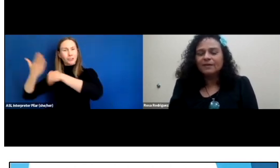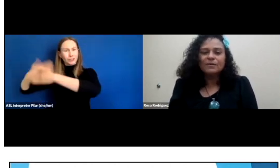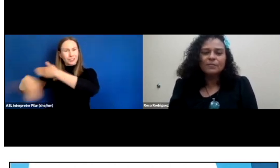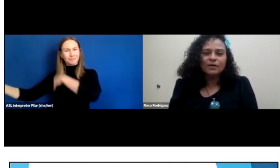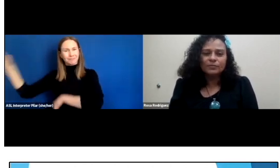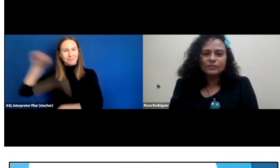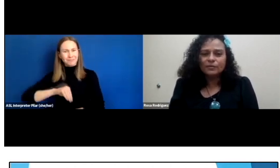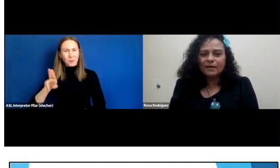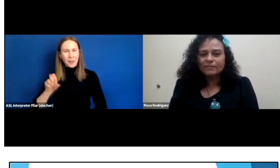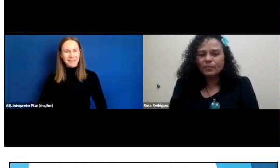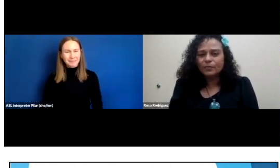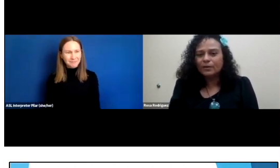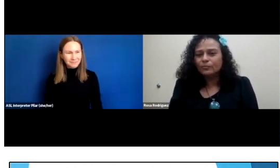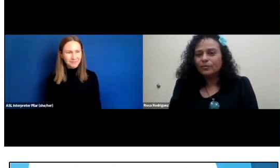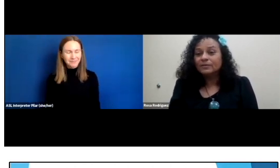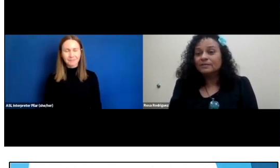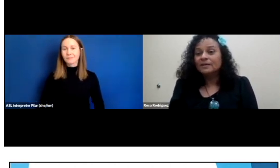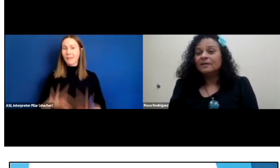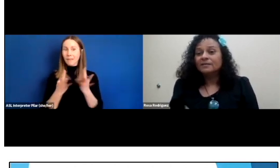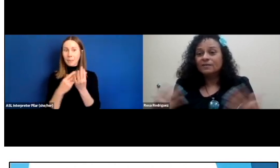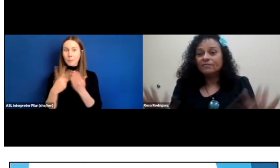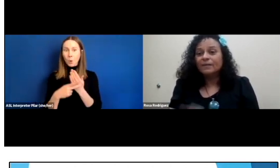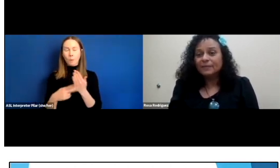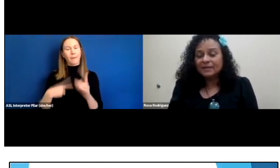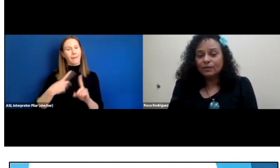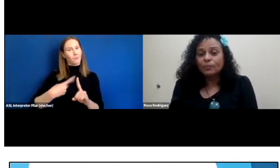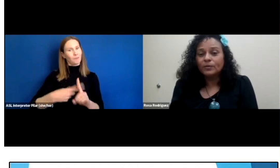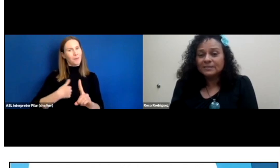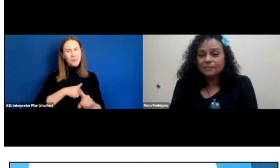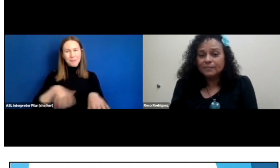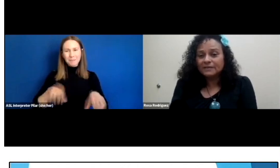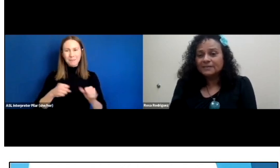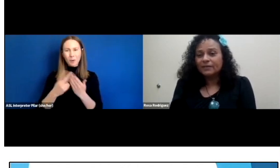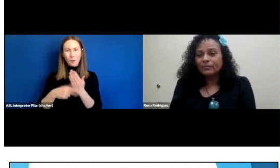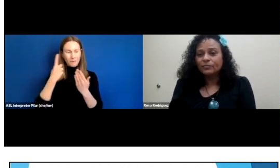Every month we try to have a program where the family can all participate together,